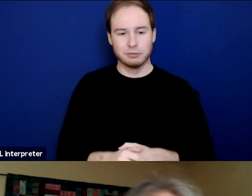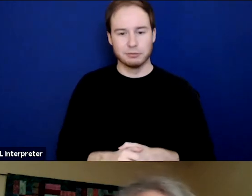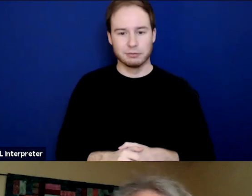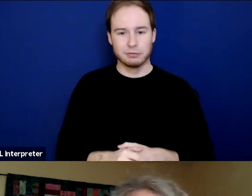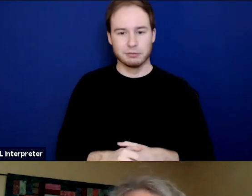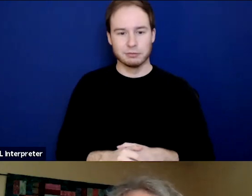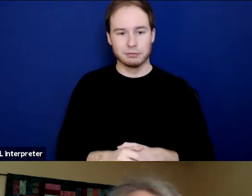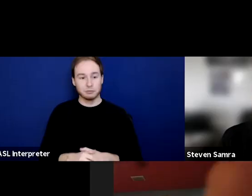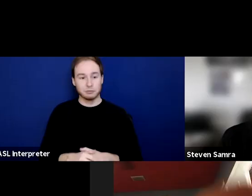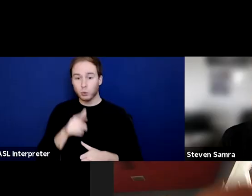Who would like to start?